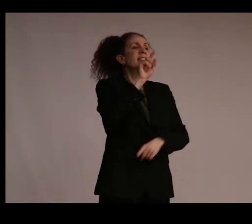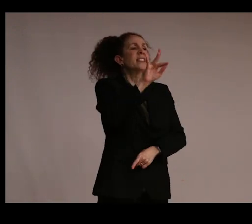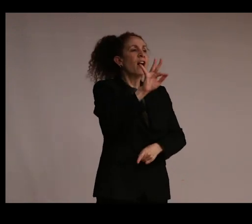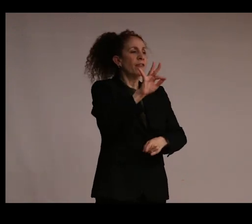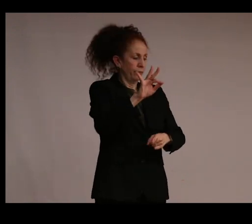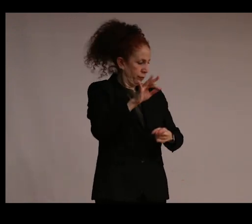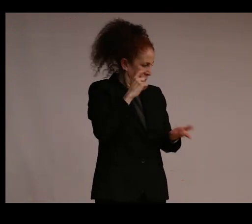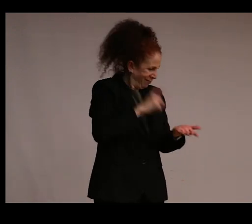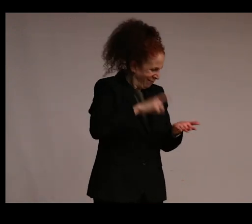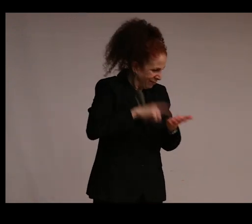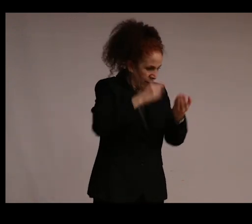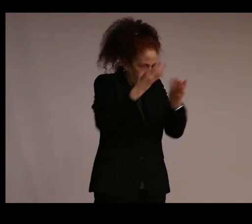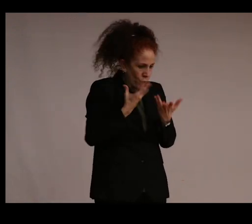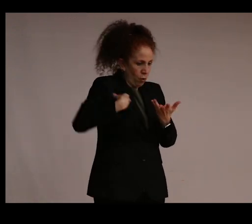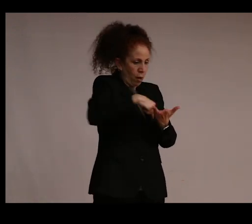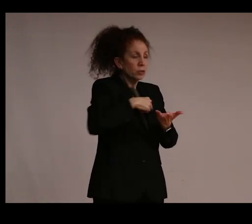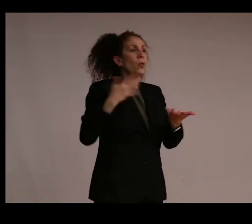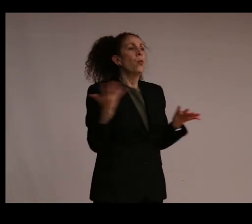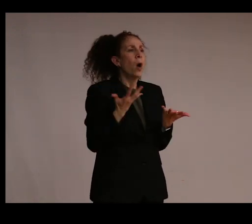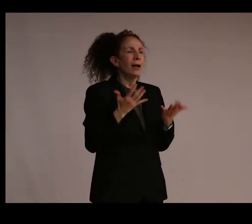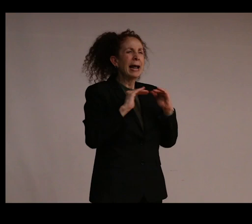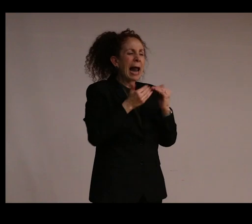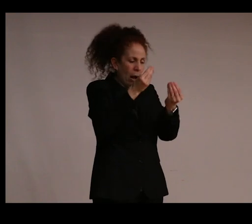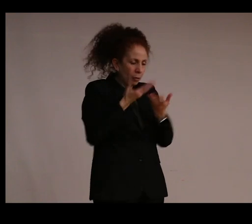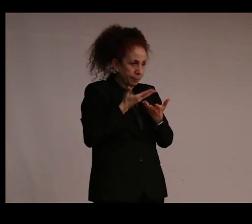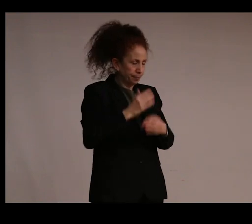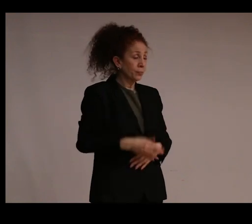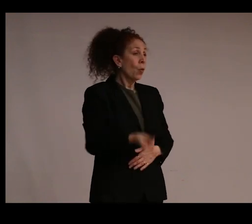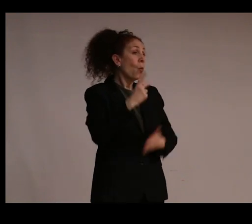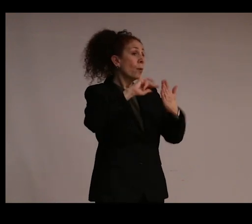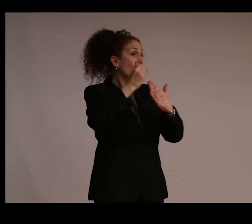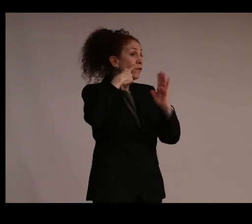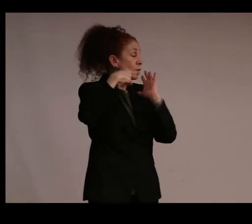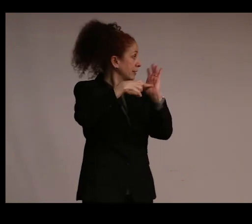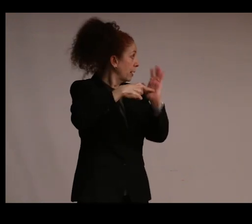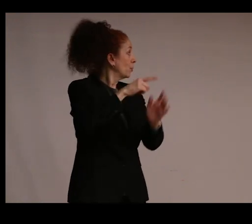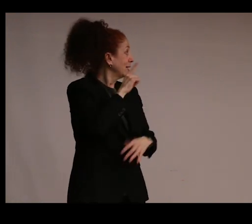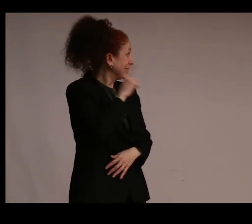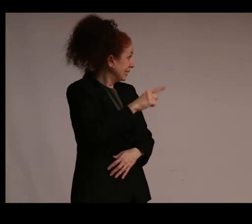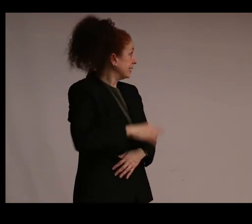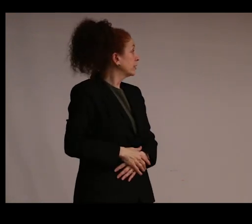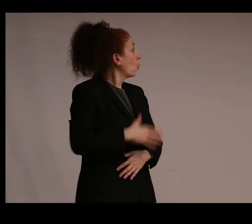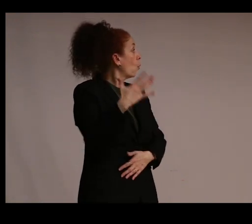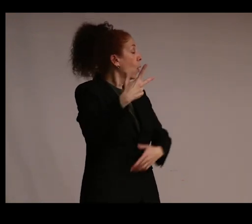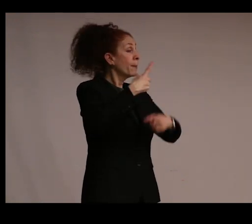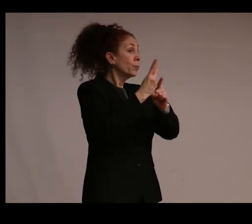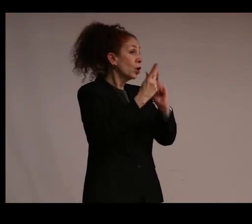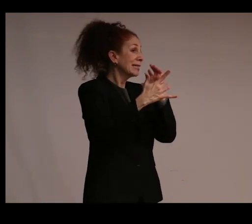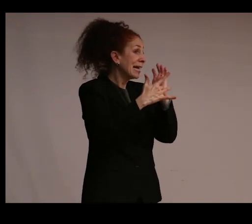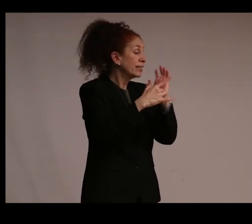and how it speaks to us. One current project, for example, explores what the production techniques of Greek vases